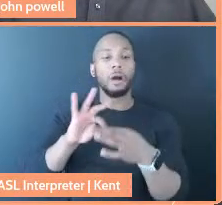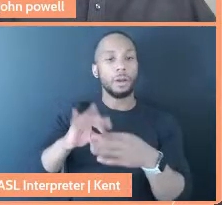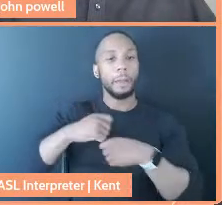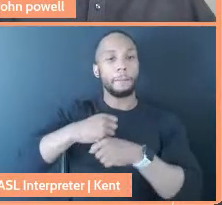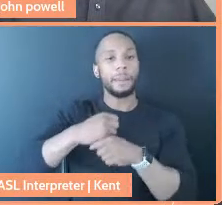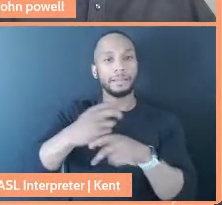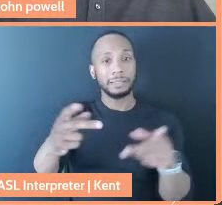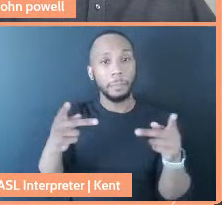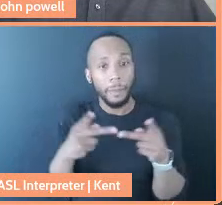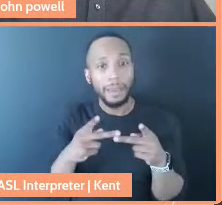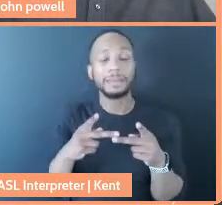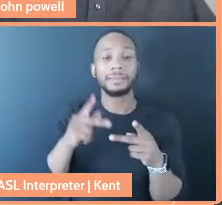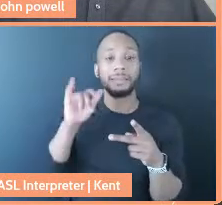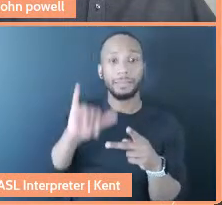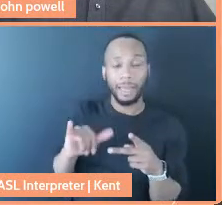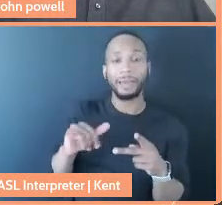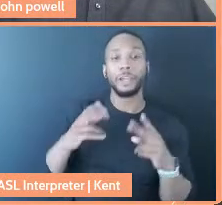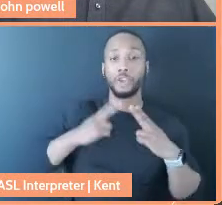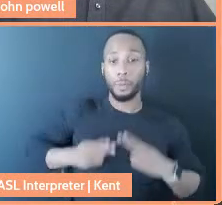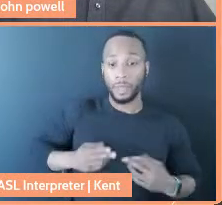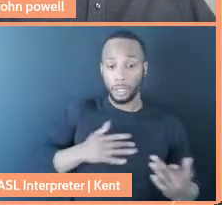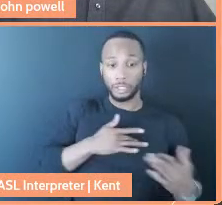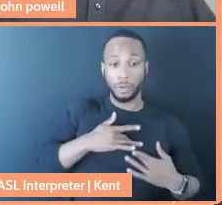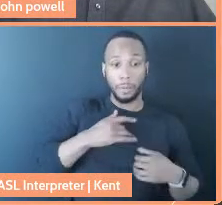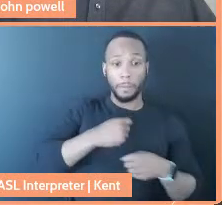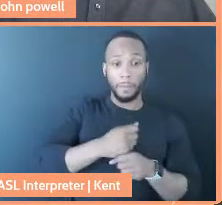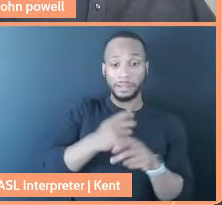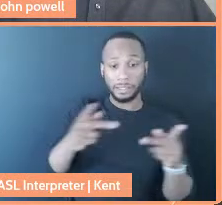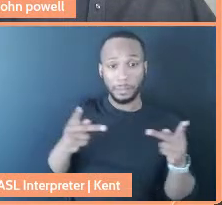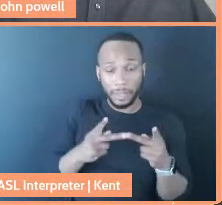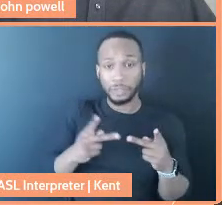that circle of human concern creates a space for us to think about broader social change,